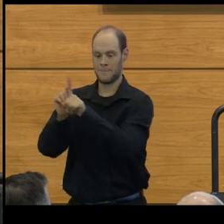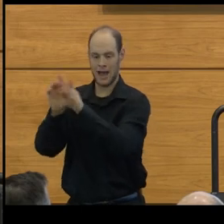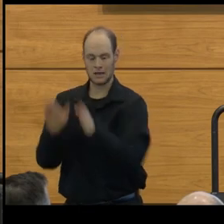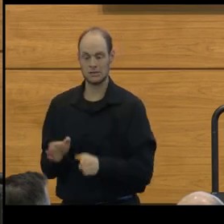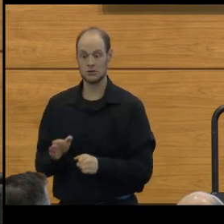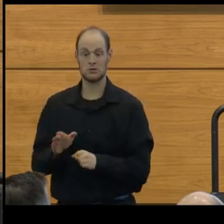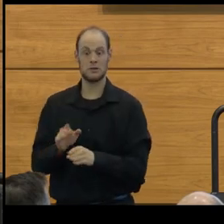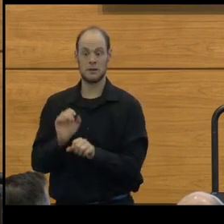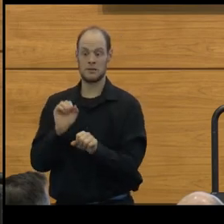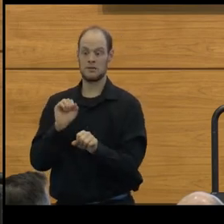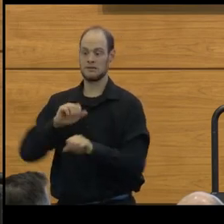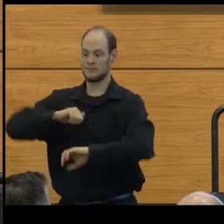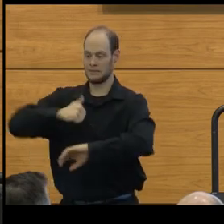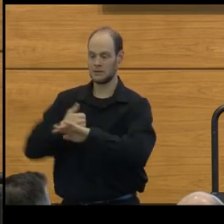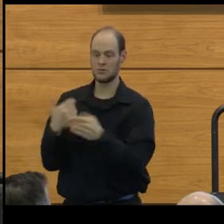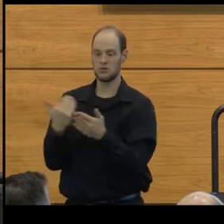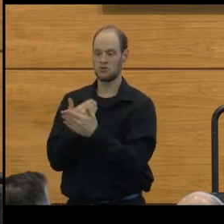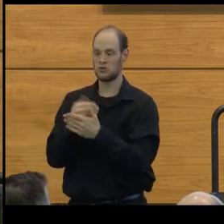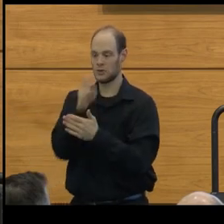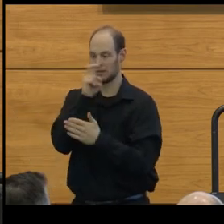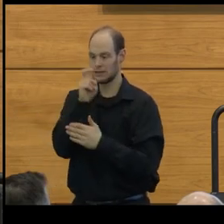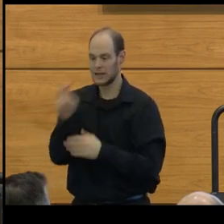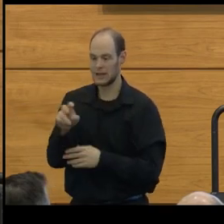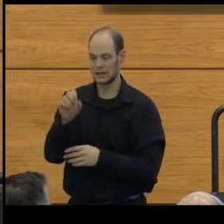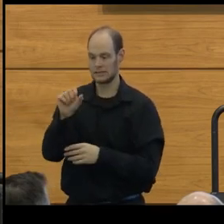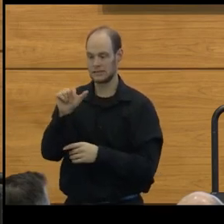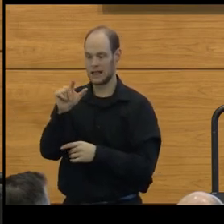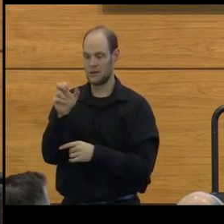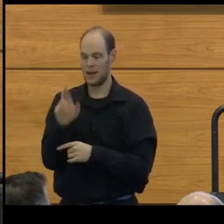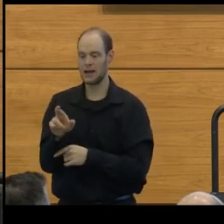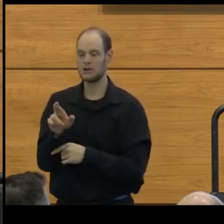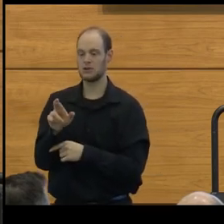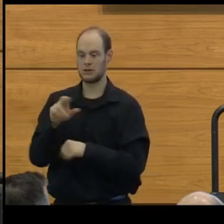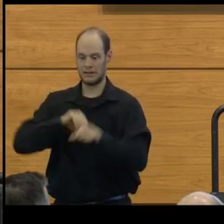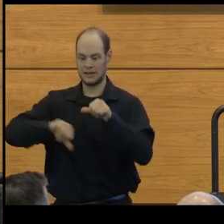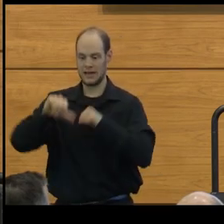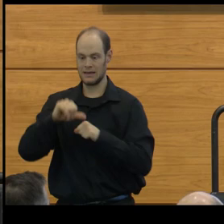in creating a new snake and salamander scientist spotlight,